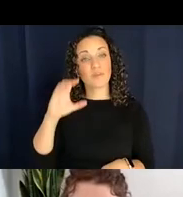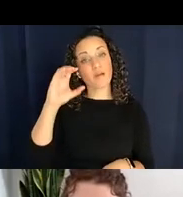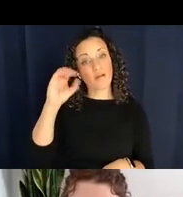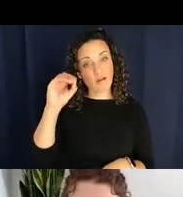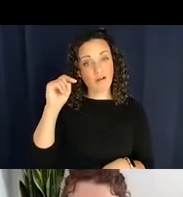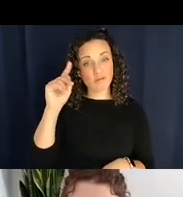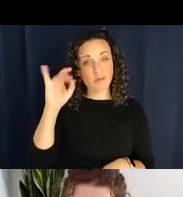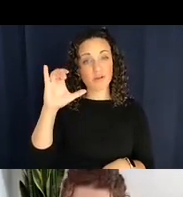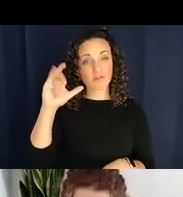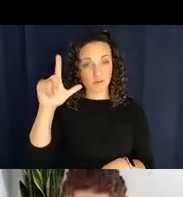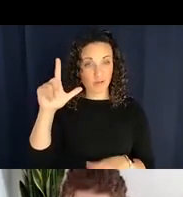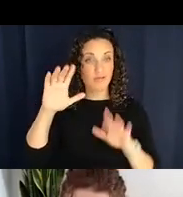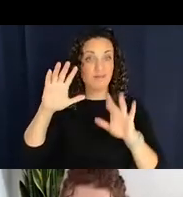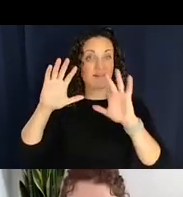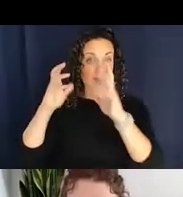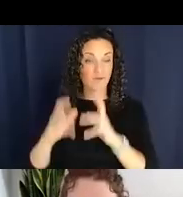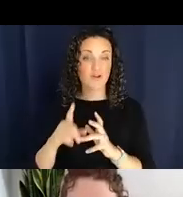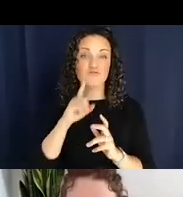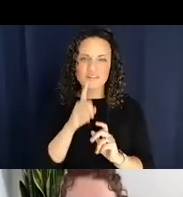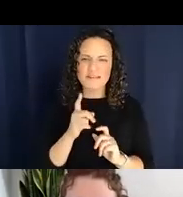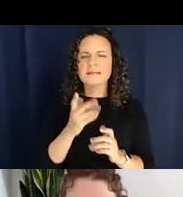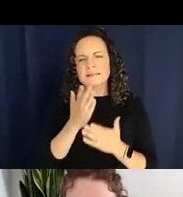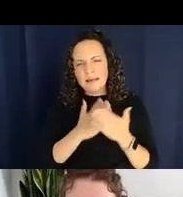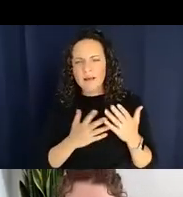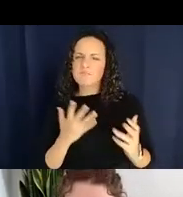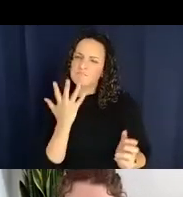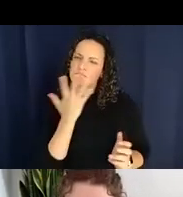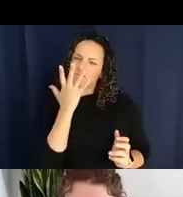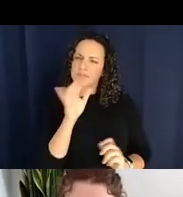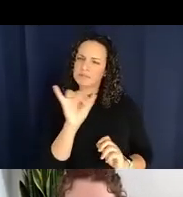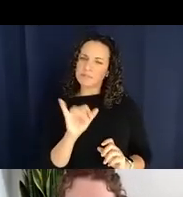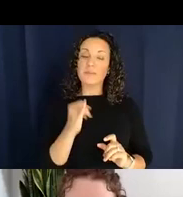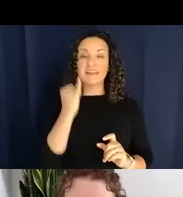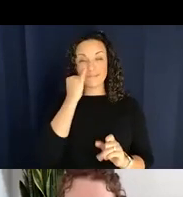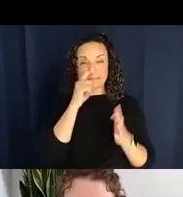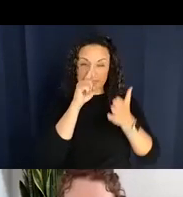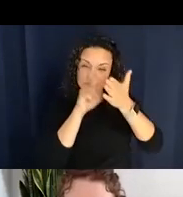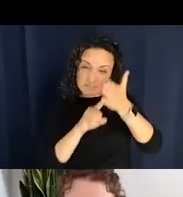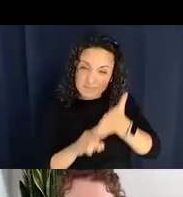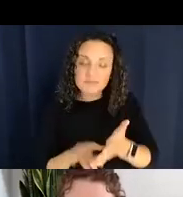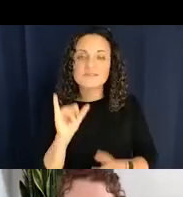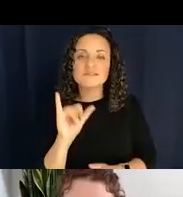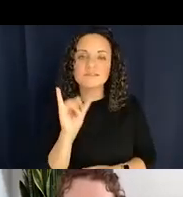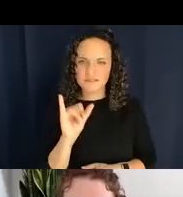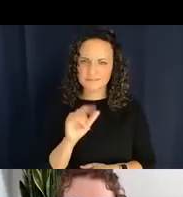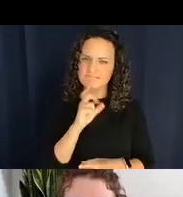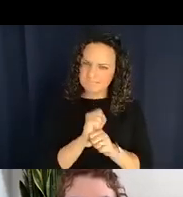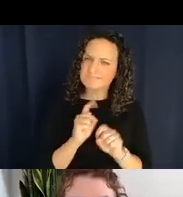although when you really get in the weeds you can see that there are still differences between what those categories are and what is included in those categories.